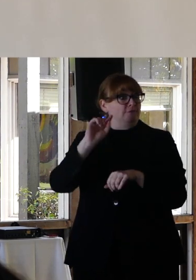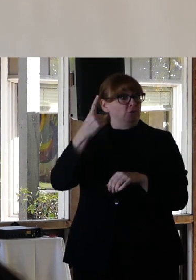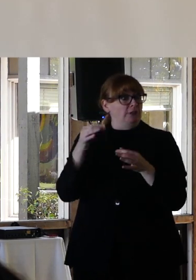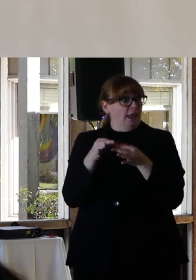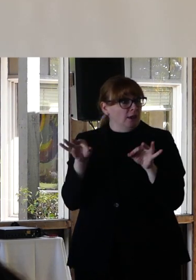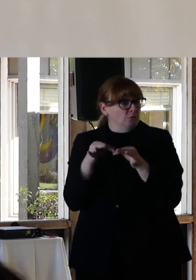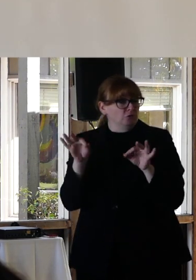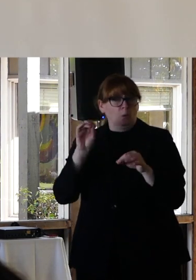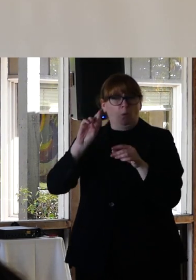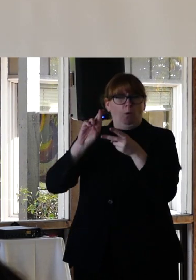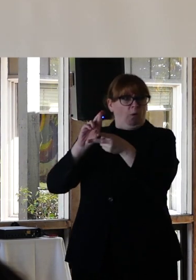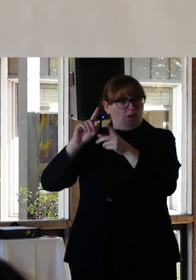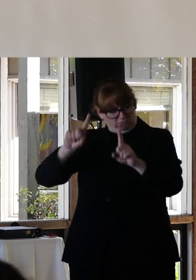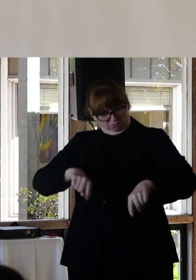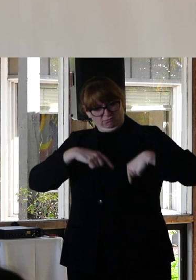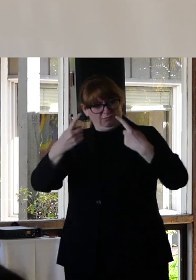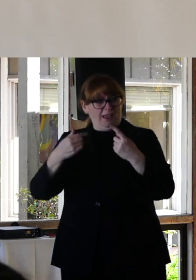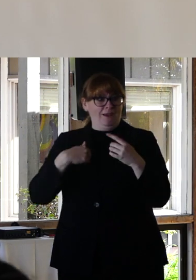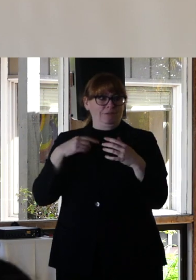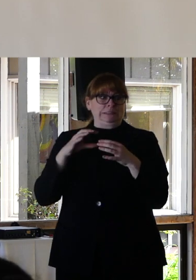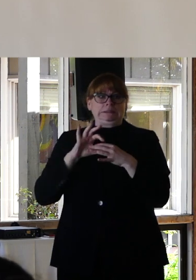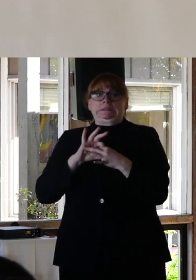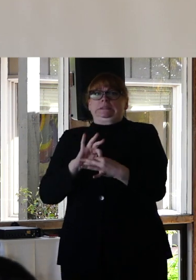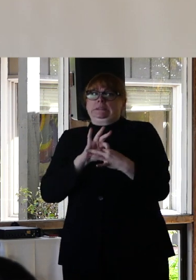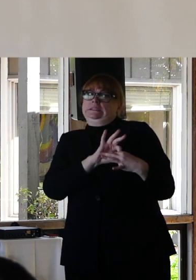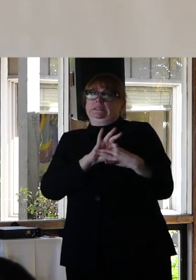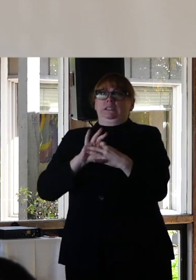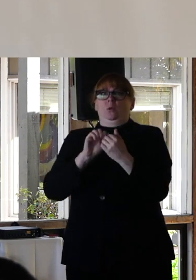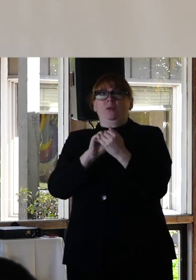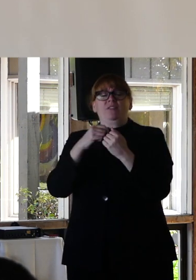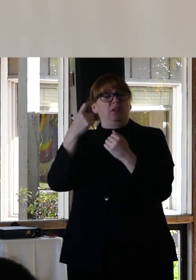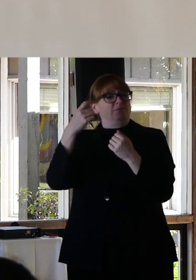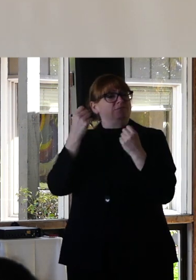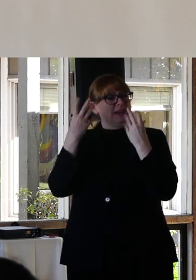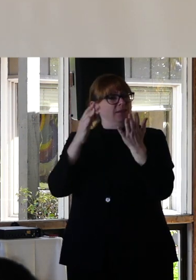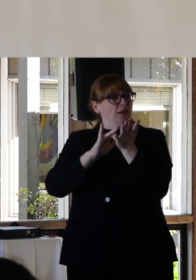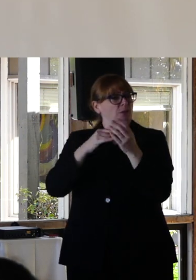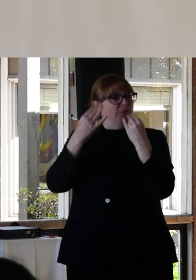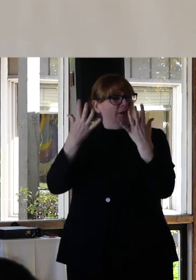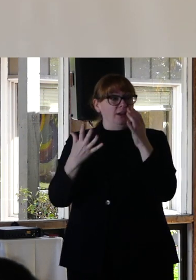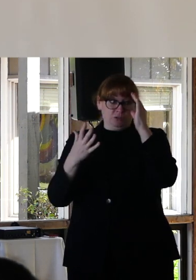tenuous relations with medical providers like many people of color have.